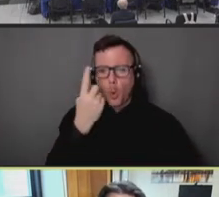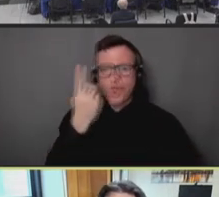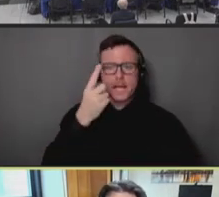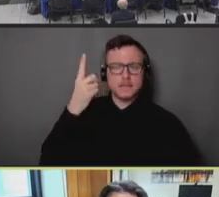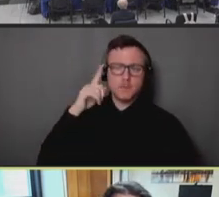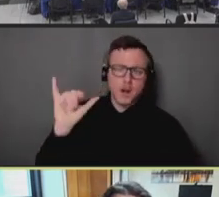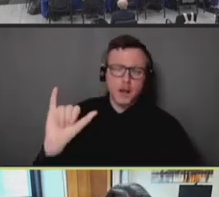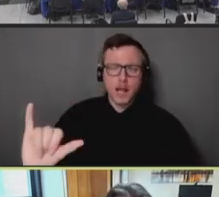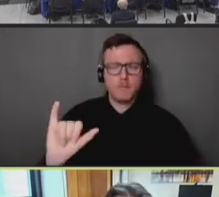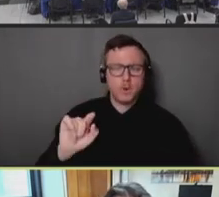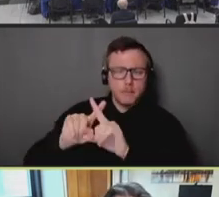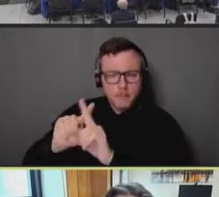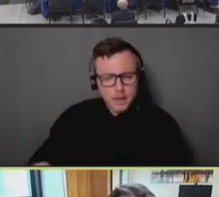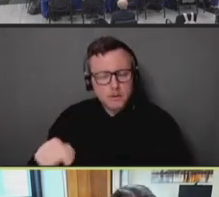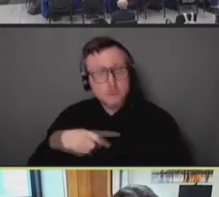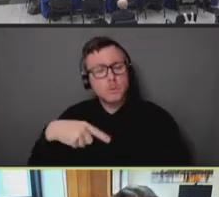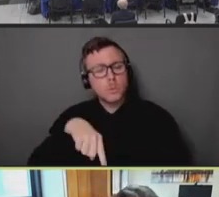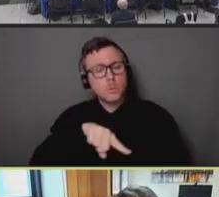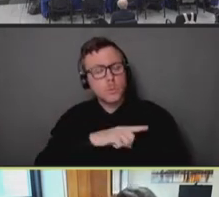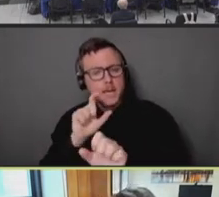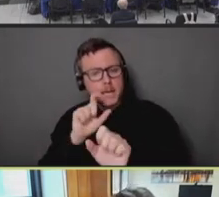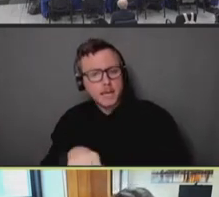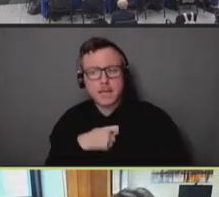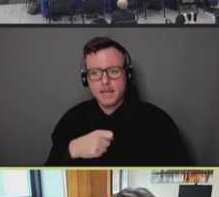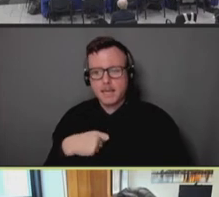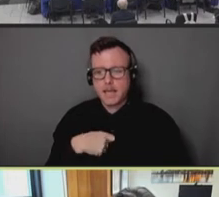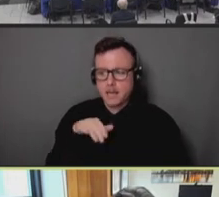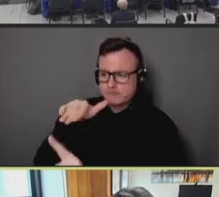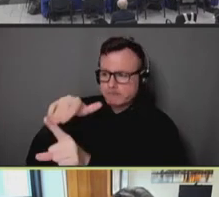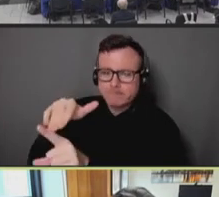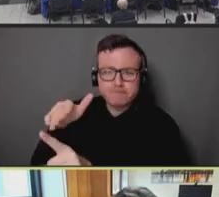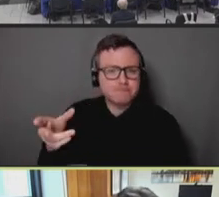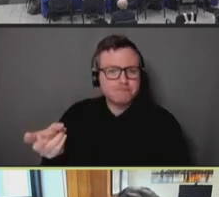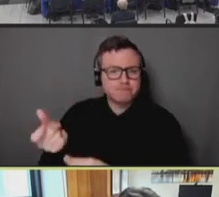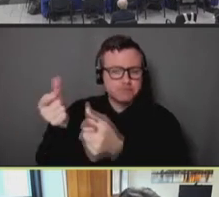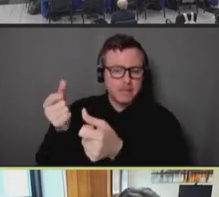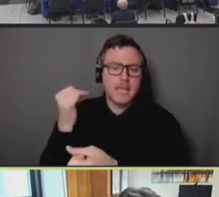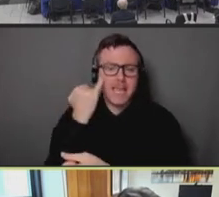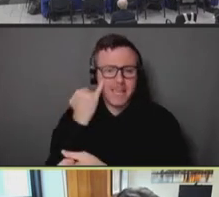so that we can activate them when we need them, in times of urgency or emergency. Next slide.